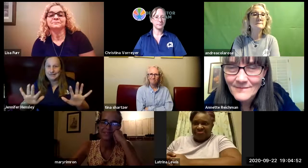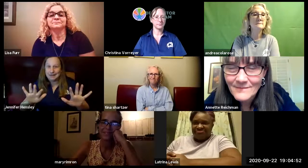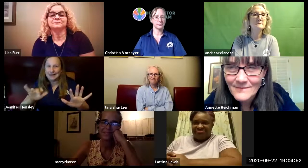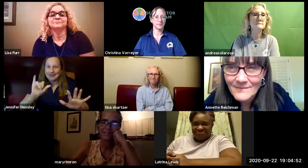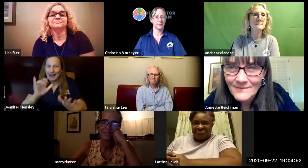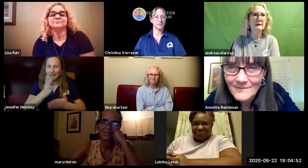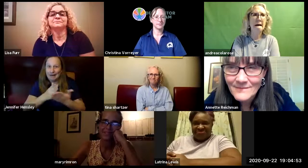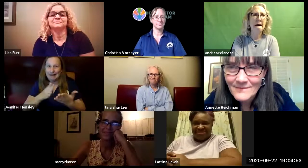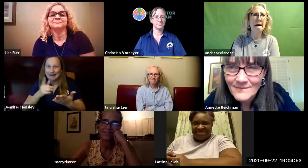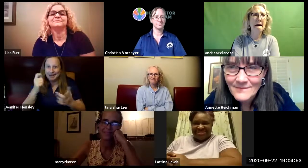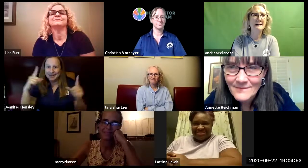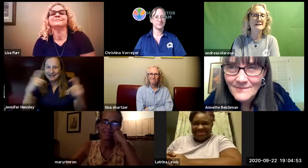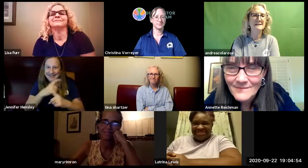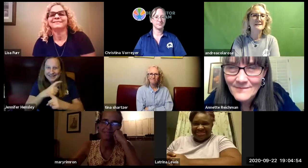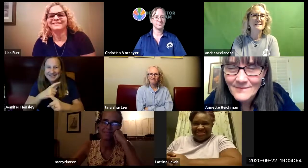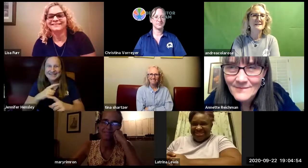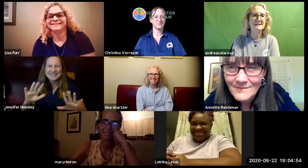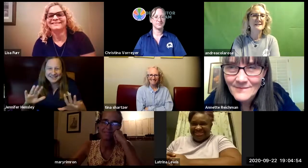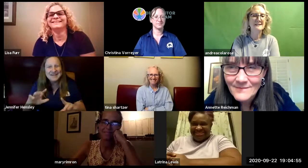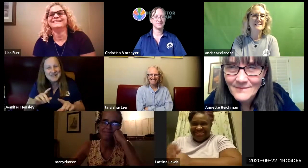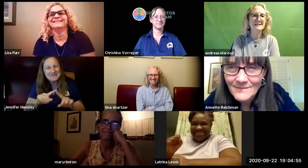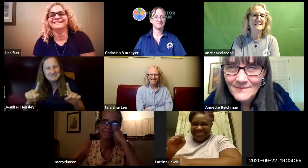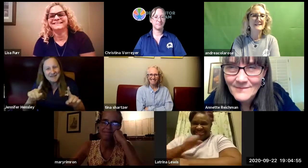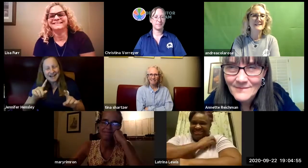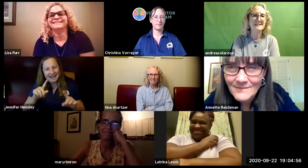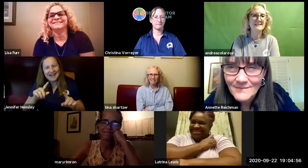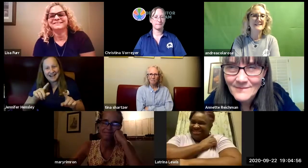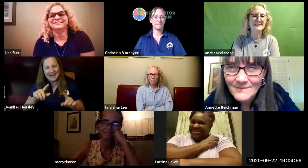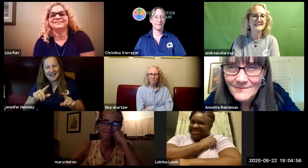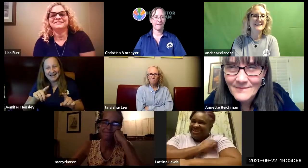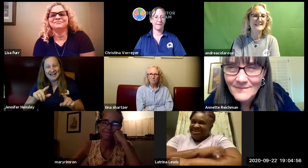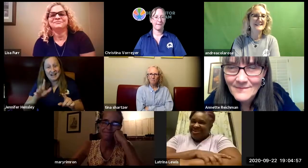and it will all be happening at the same time so that part gets a little bit